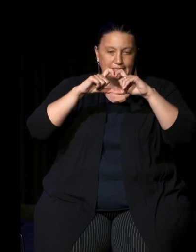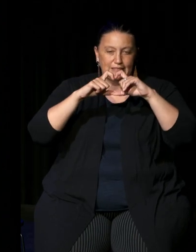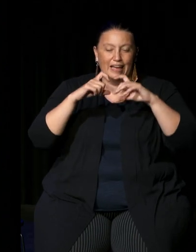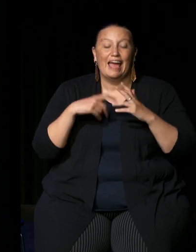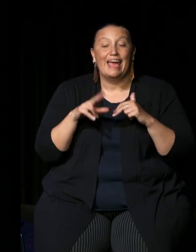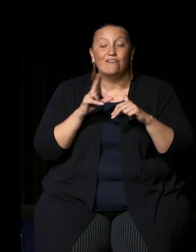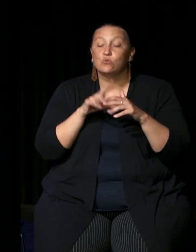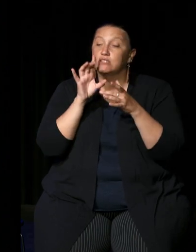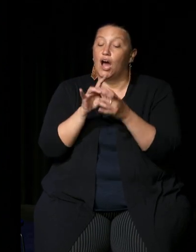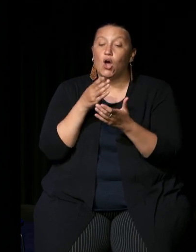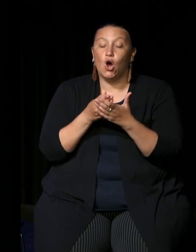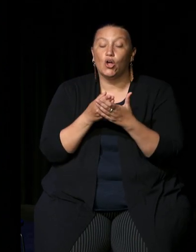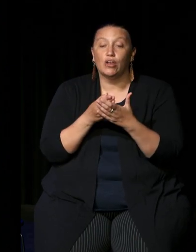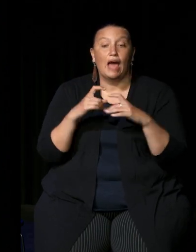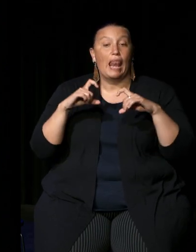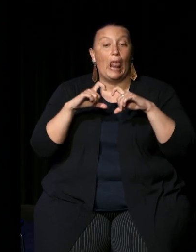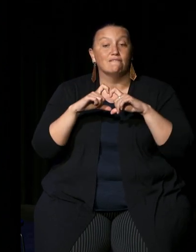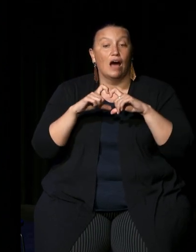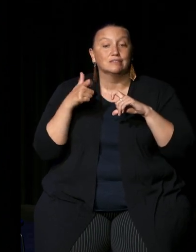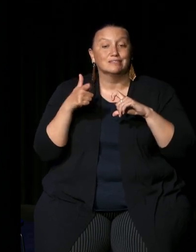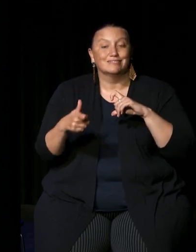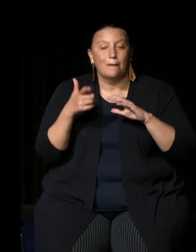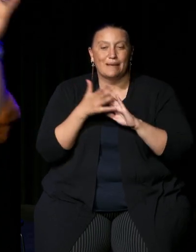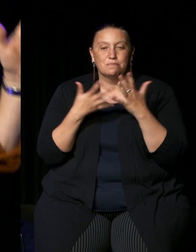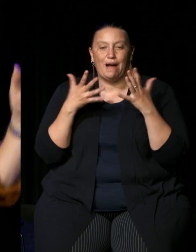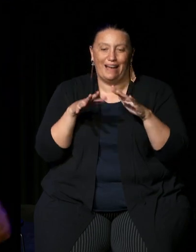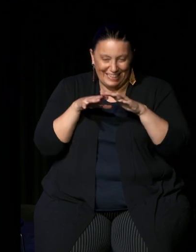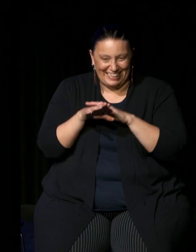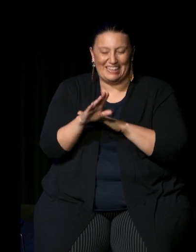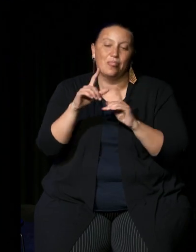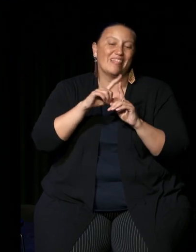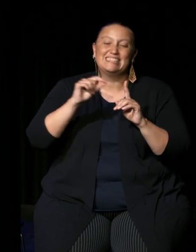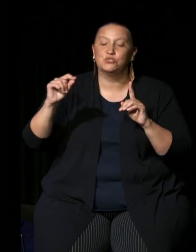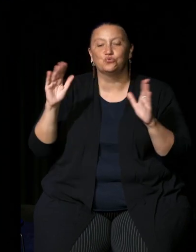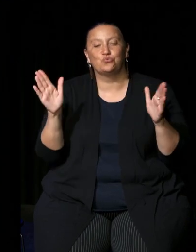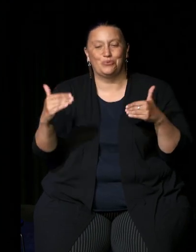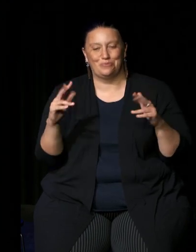love heart button that lets us know that you have entered the digital room if you like not just the